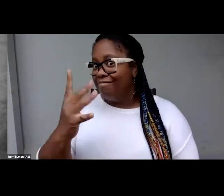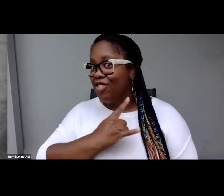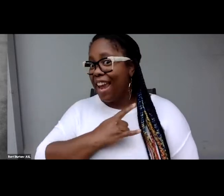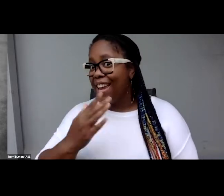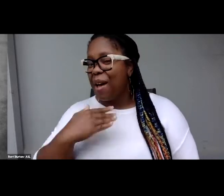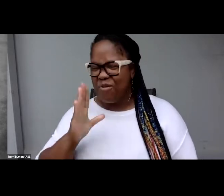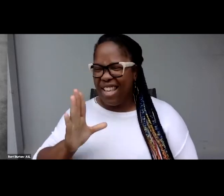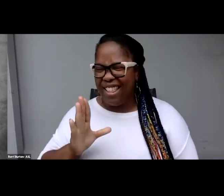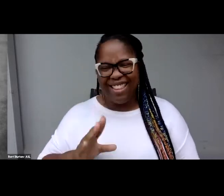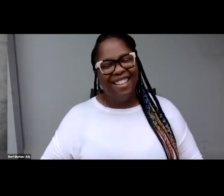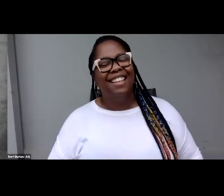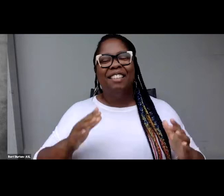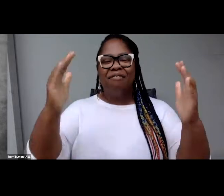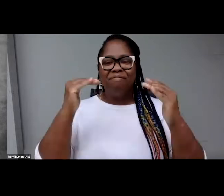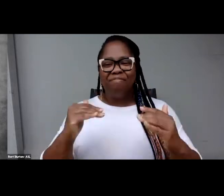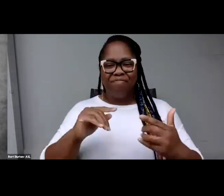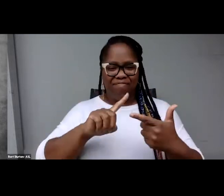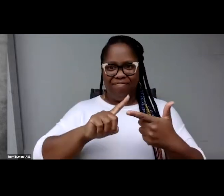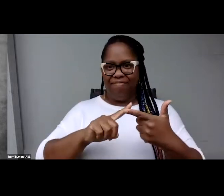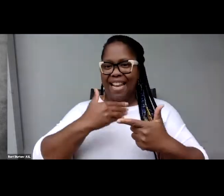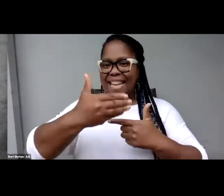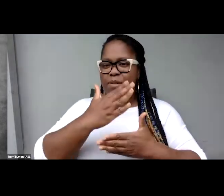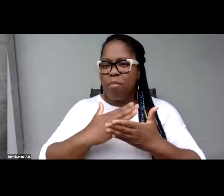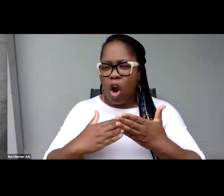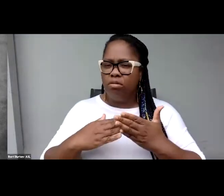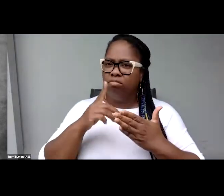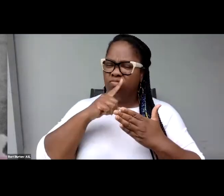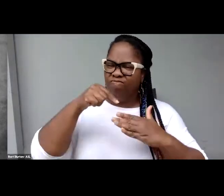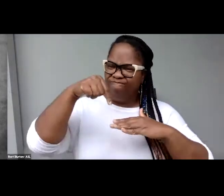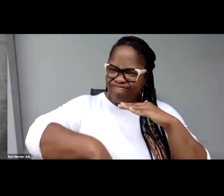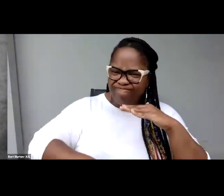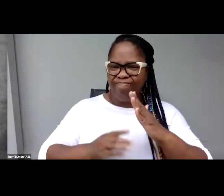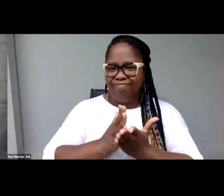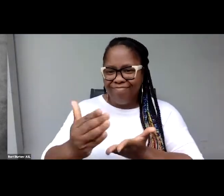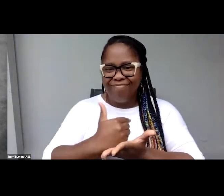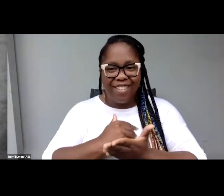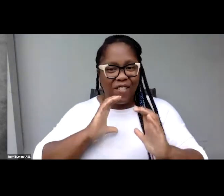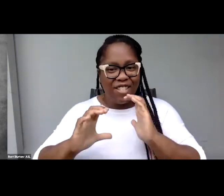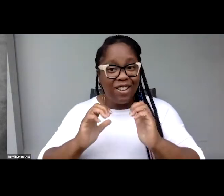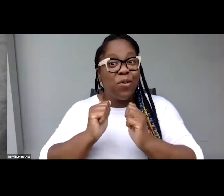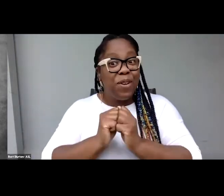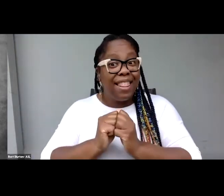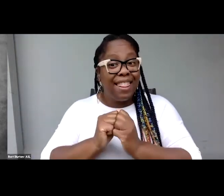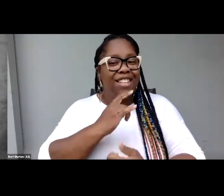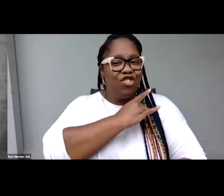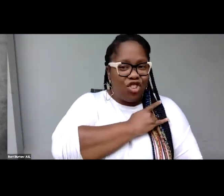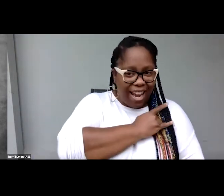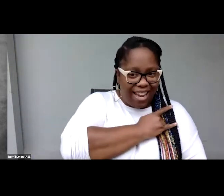So the next part of our program will be an in depth conversation with Jade Bryan and Delbert Whetter.